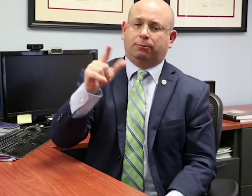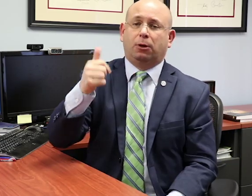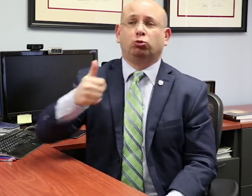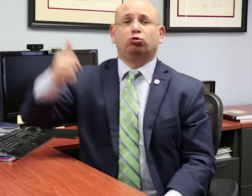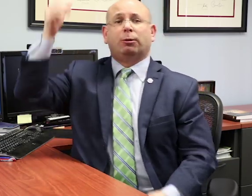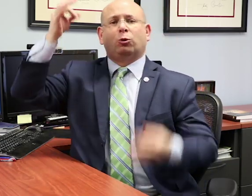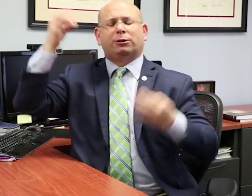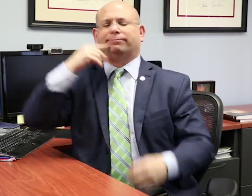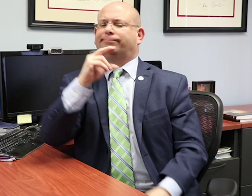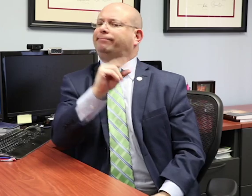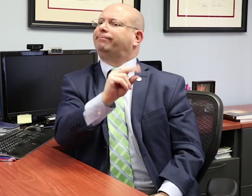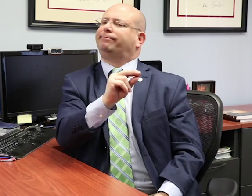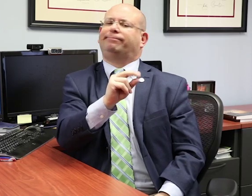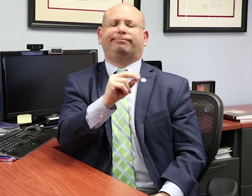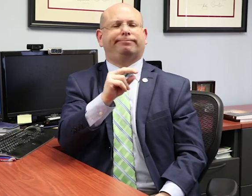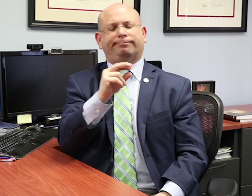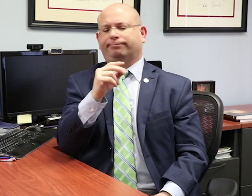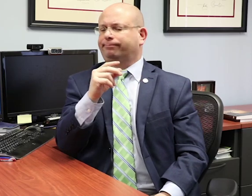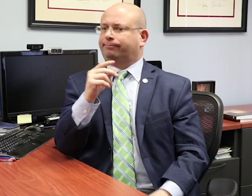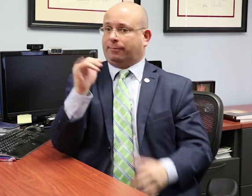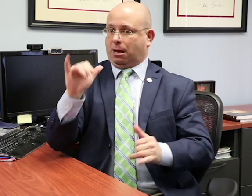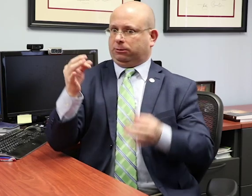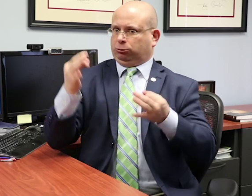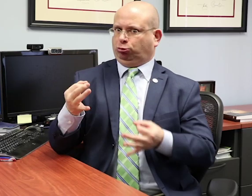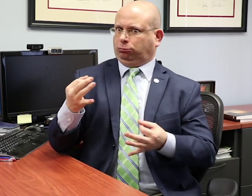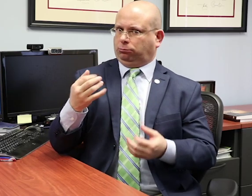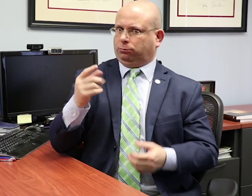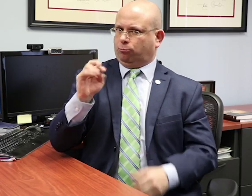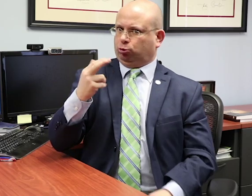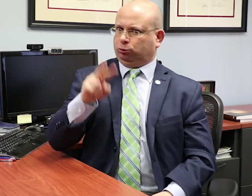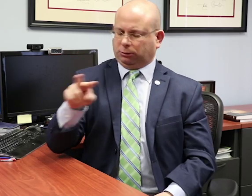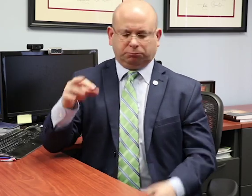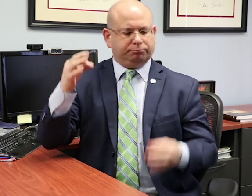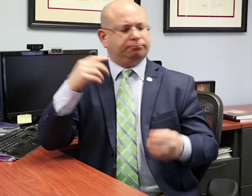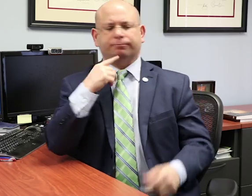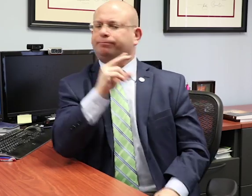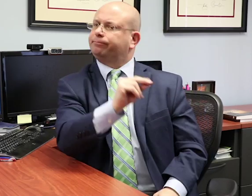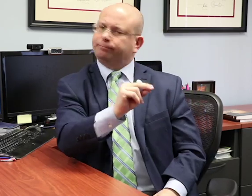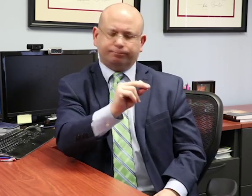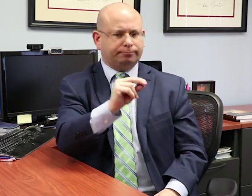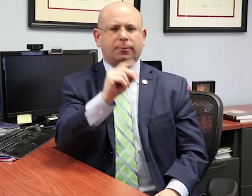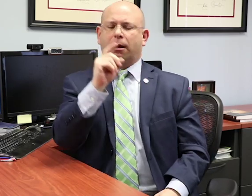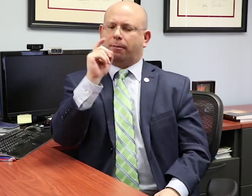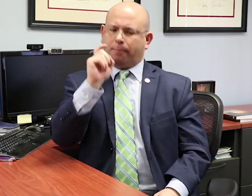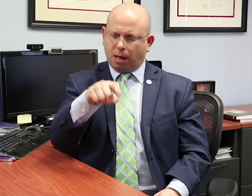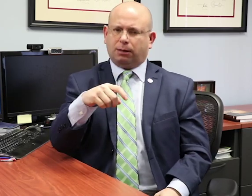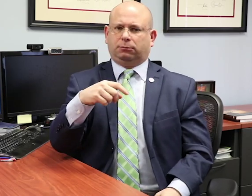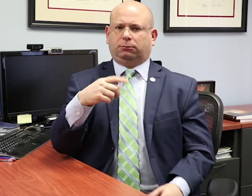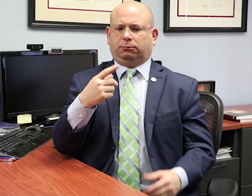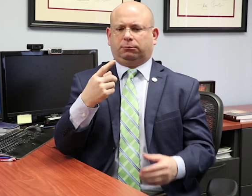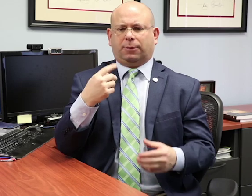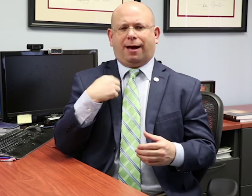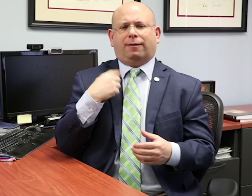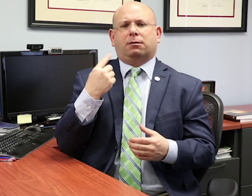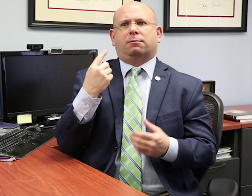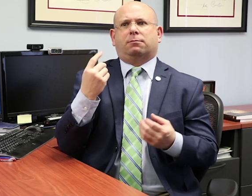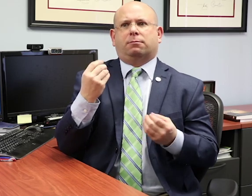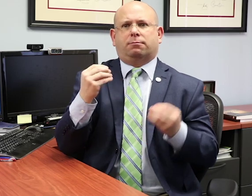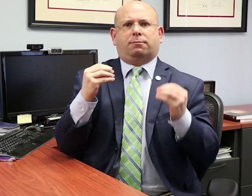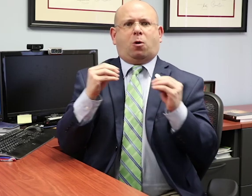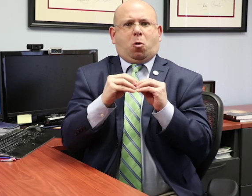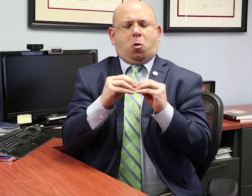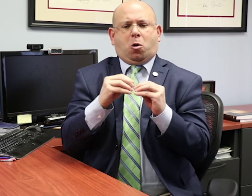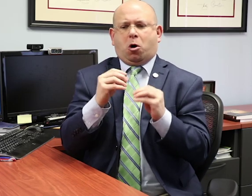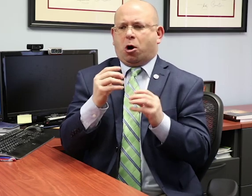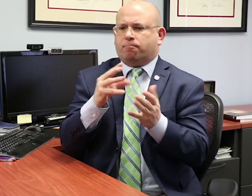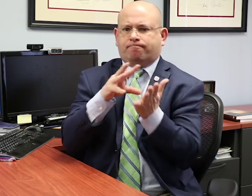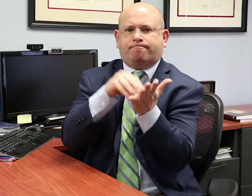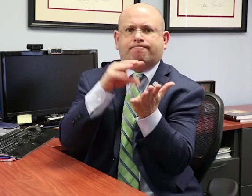the wrong standard, and explained that schools must provide "an IEP reasonably calculated to enable a child